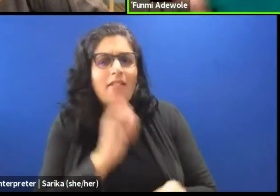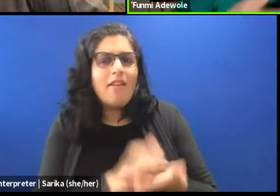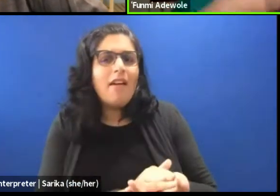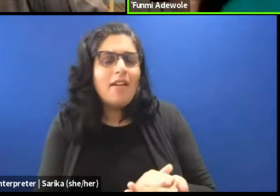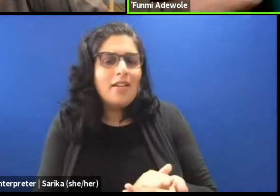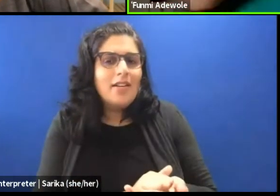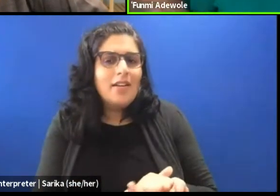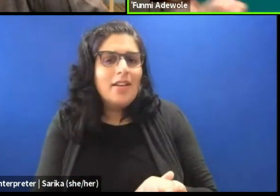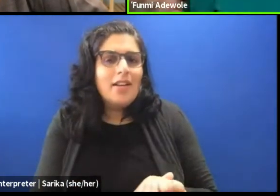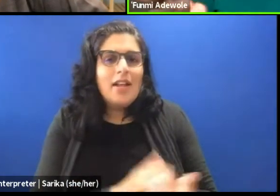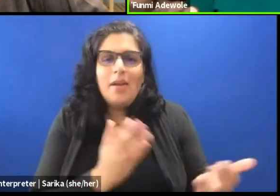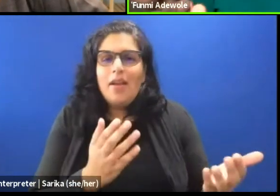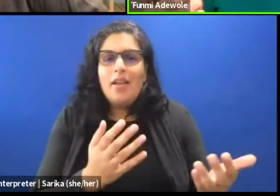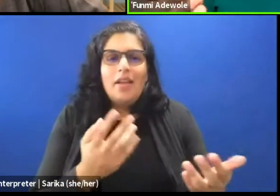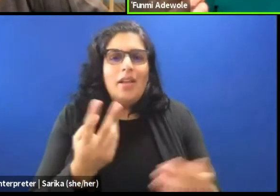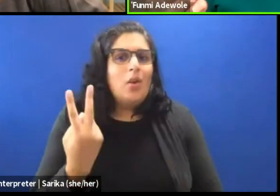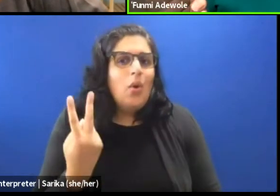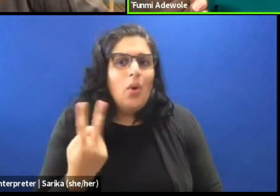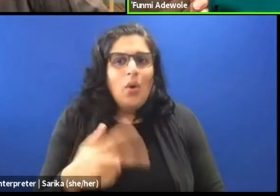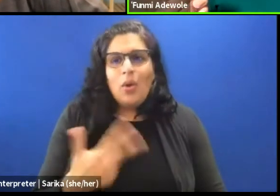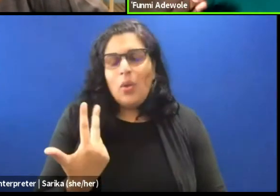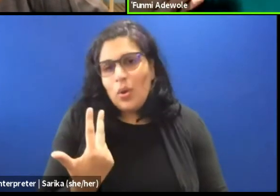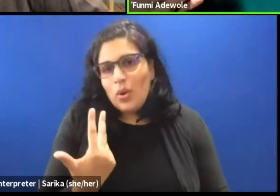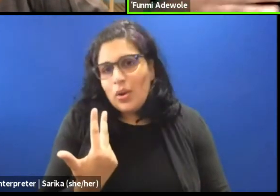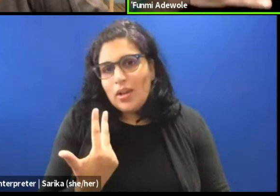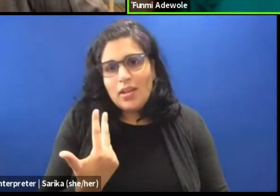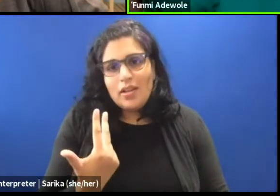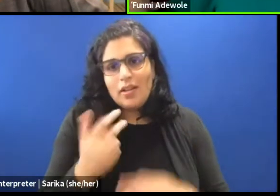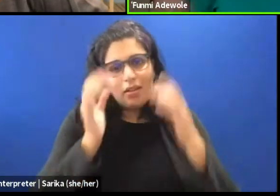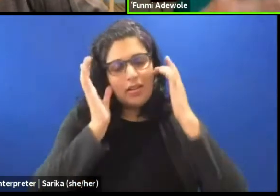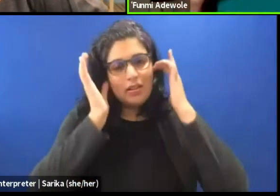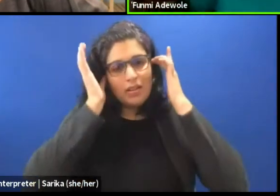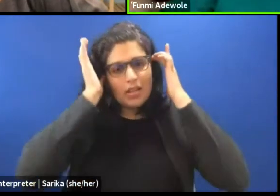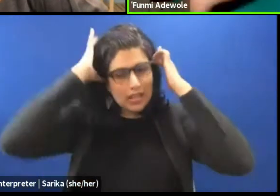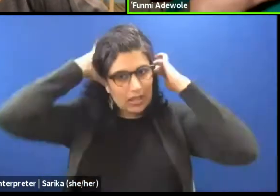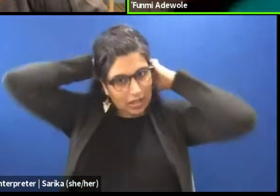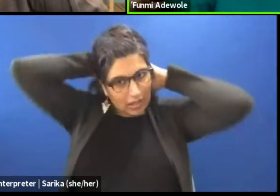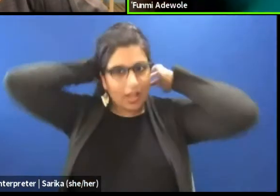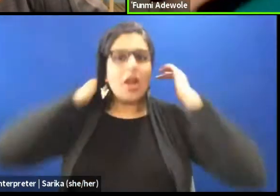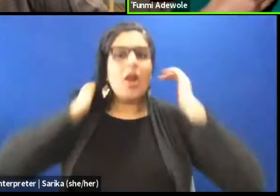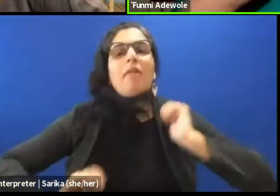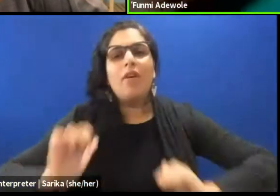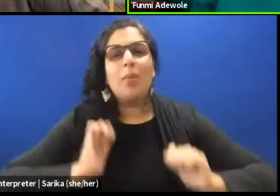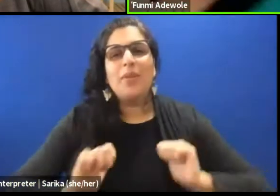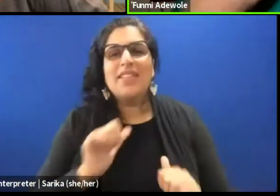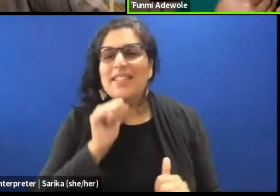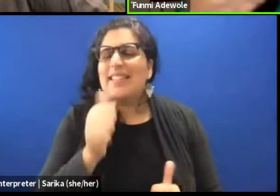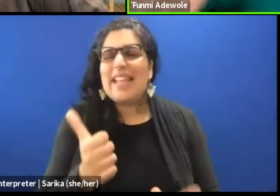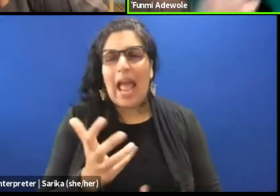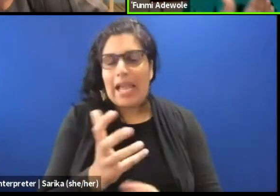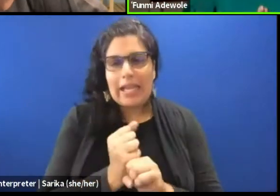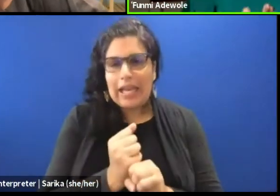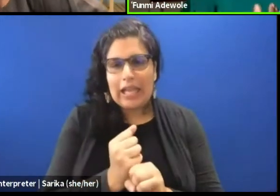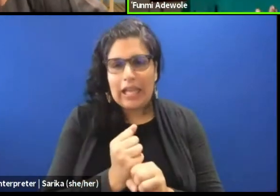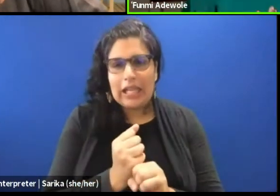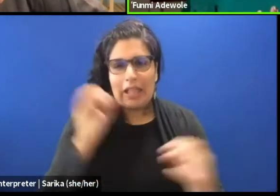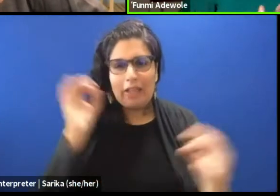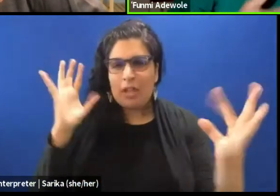maybe after two or three performances, and not getting the kind of feedback he wanted.